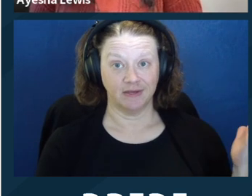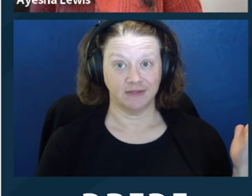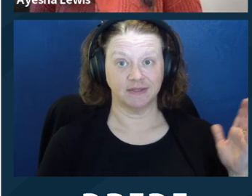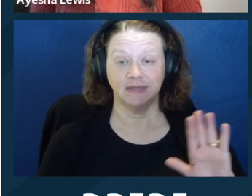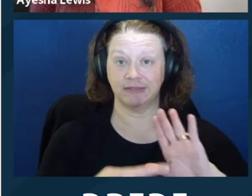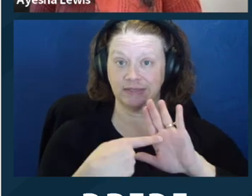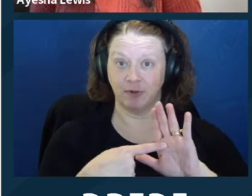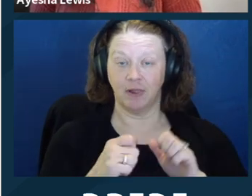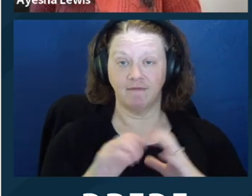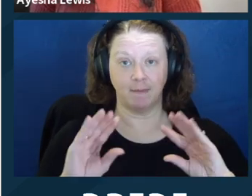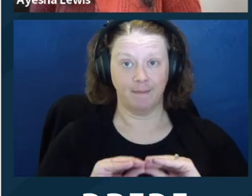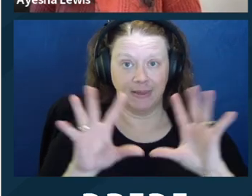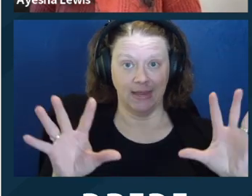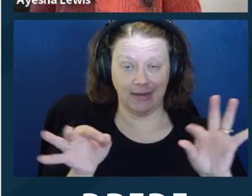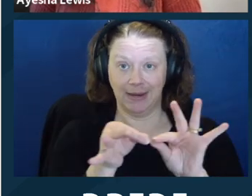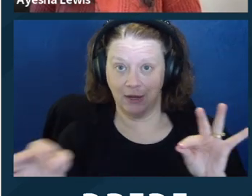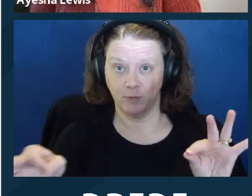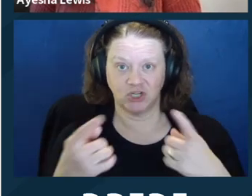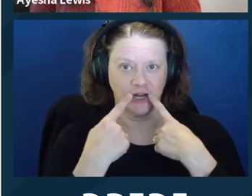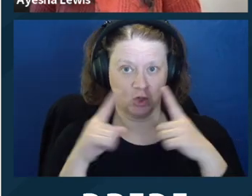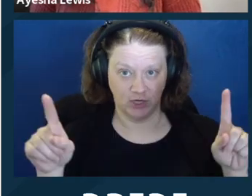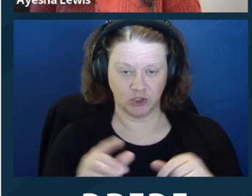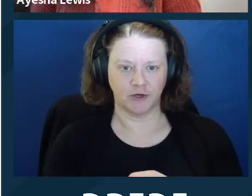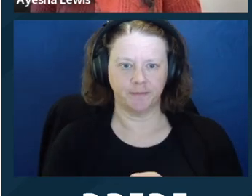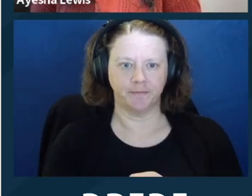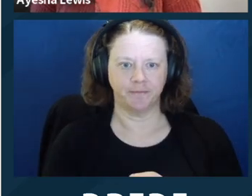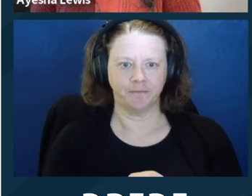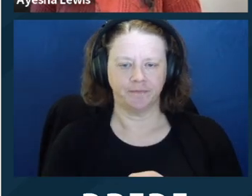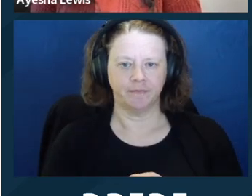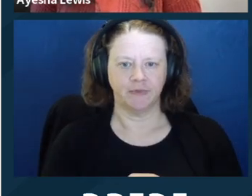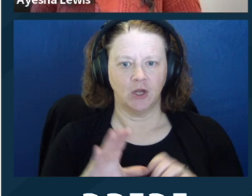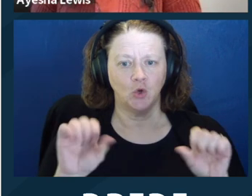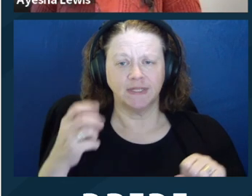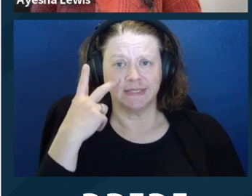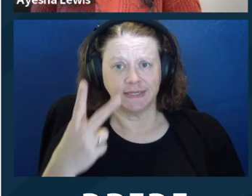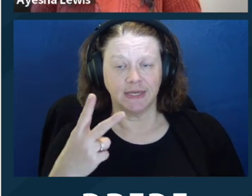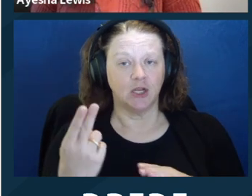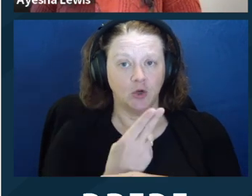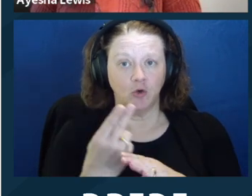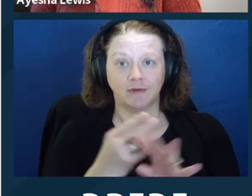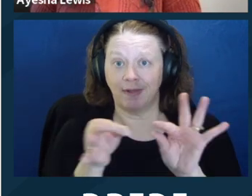language that the client actually uses and relies on client input and how best to say